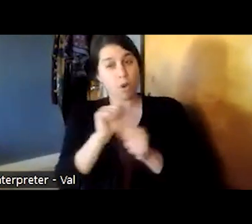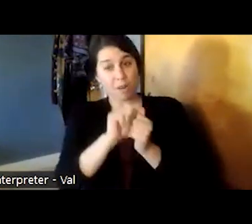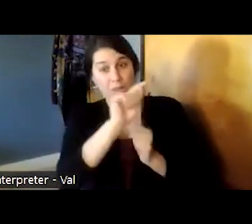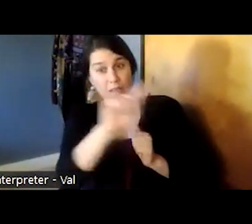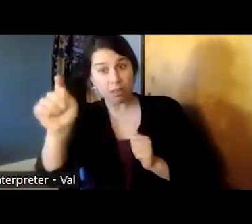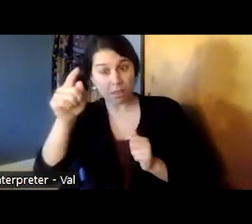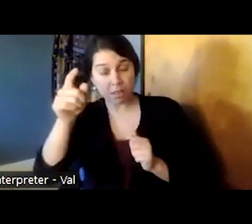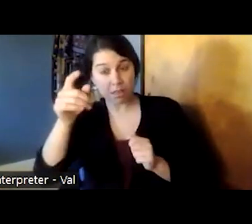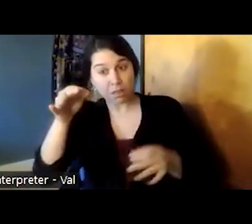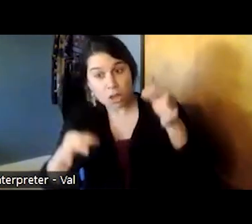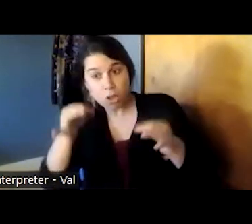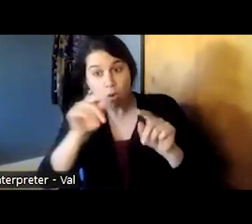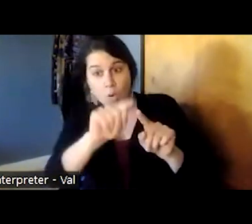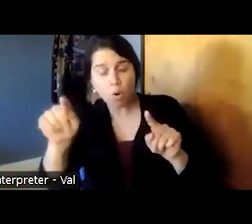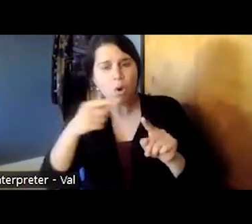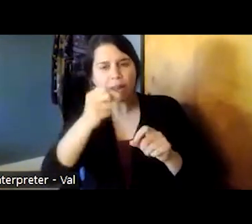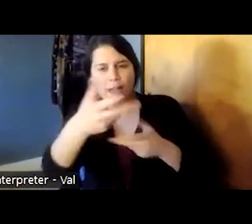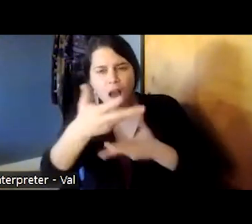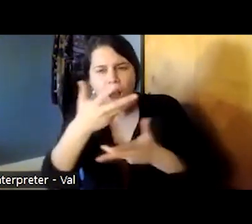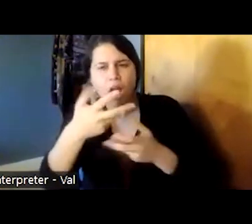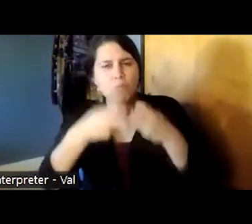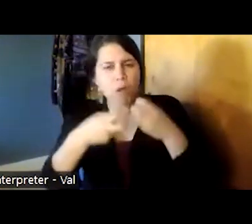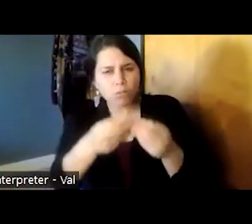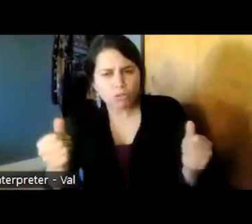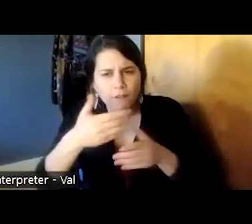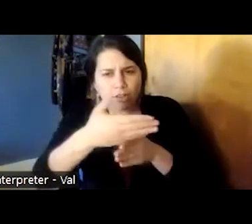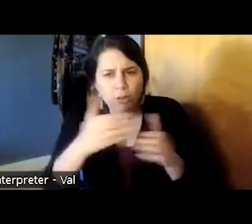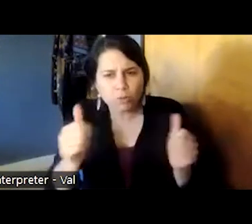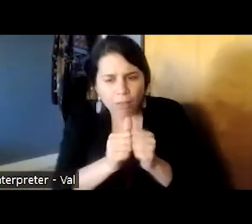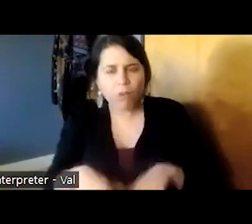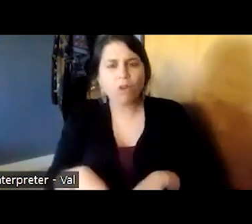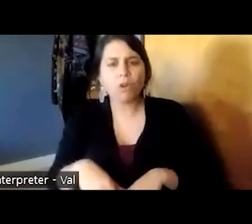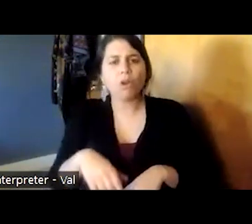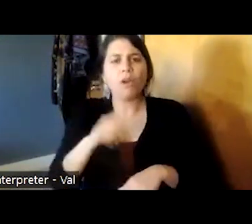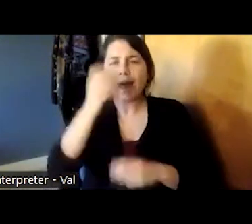shared problem solving we were able to consider therapeutic alternatives to incarceration